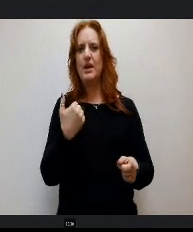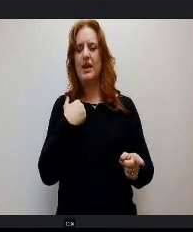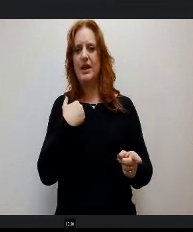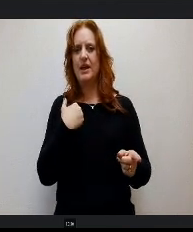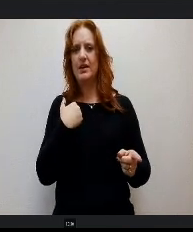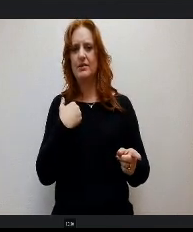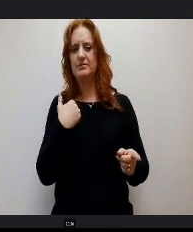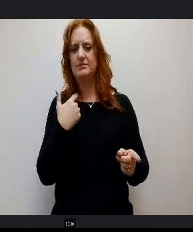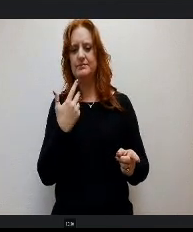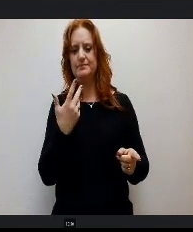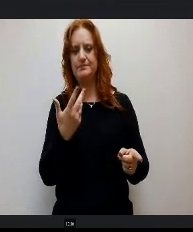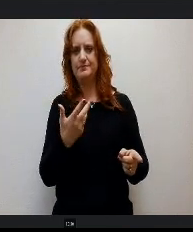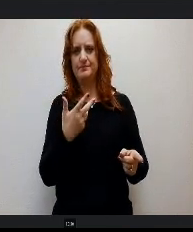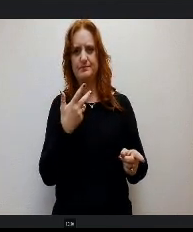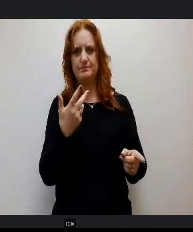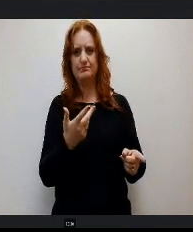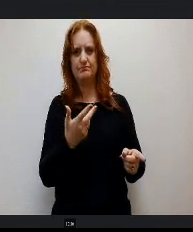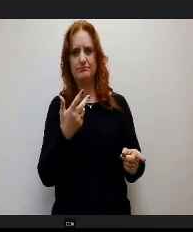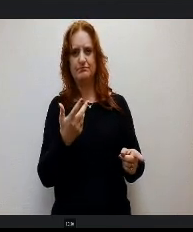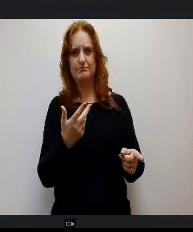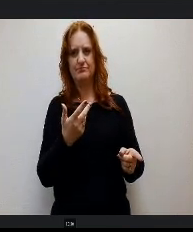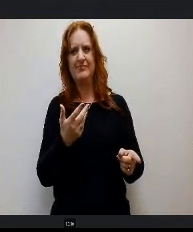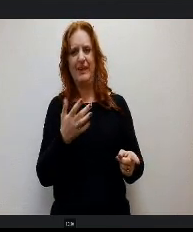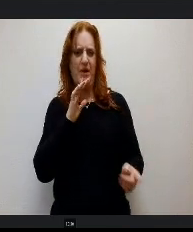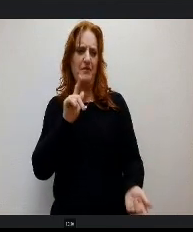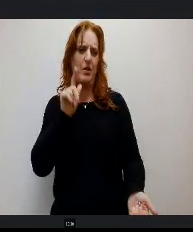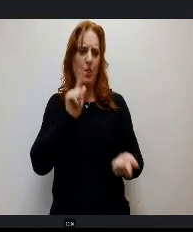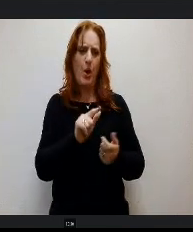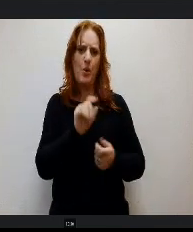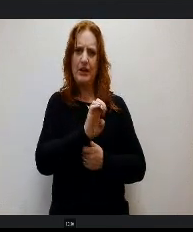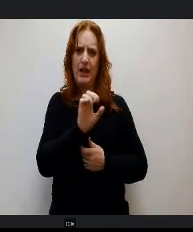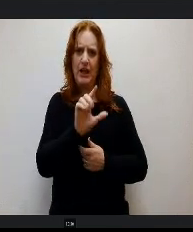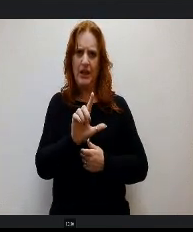A fairly low ELL population that's English language learners population.